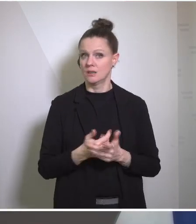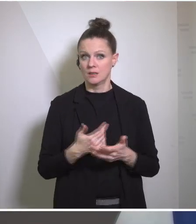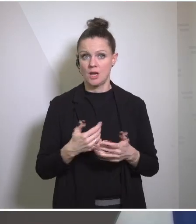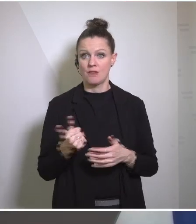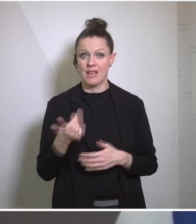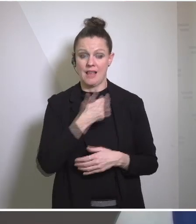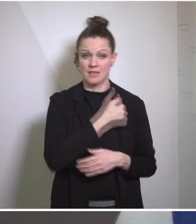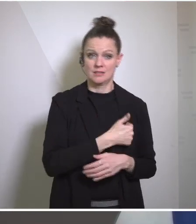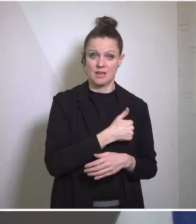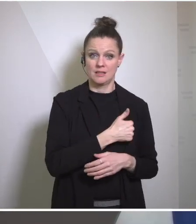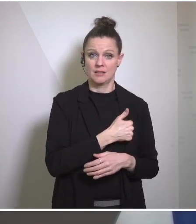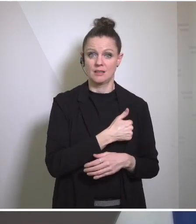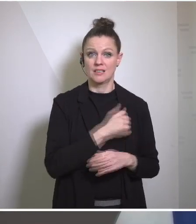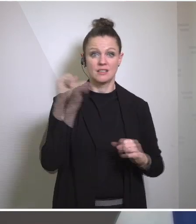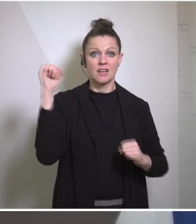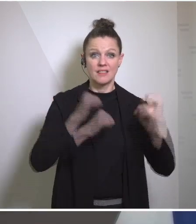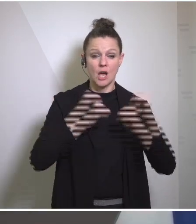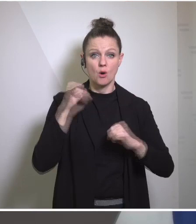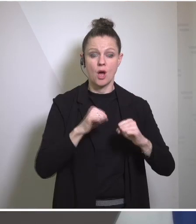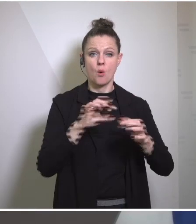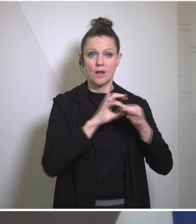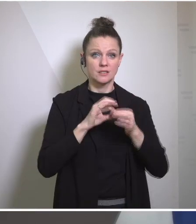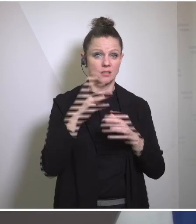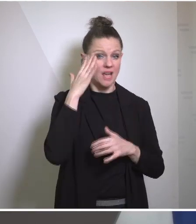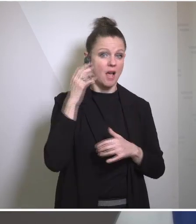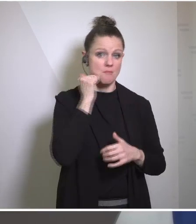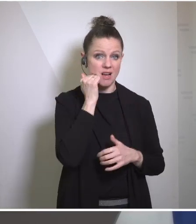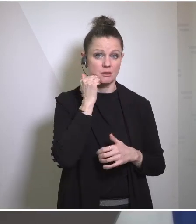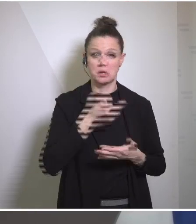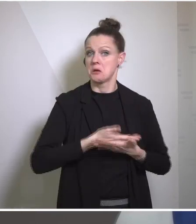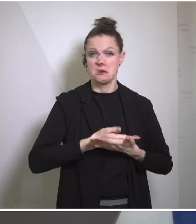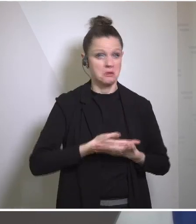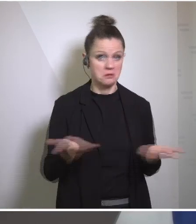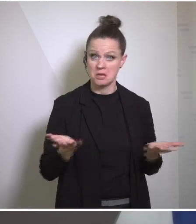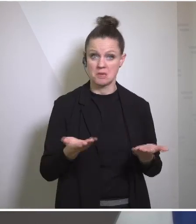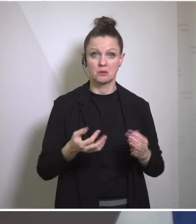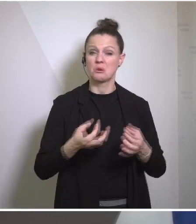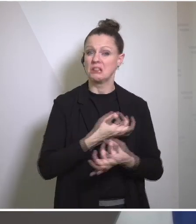you have a terrorist organization, Hamas, not abiding, not respecting any rule, less even